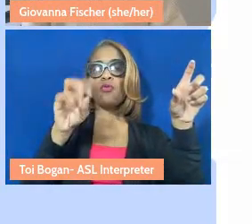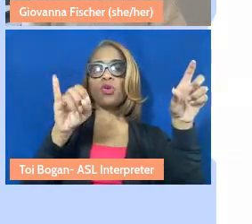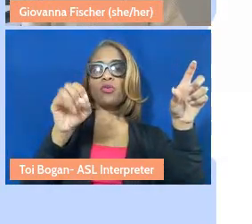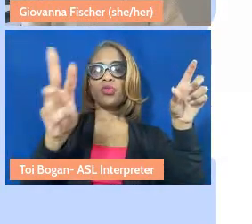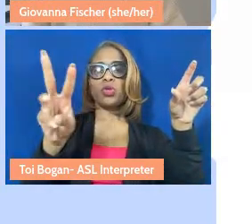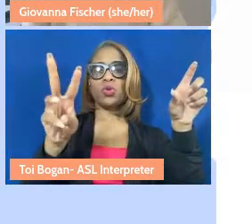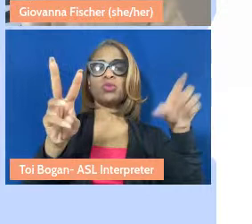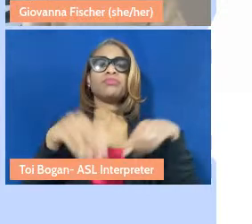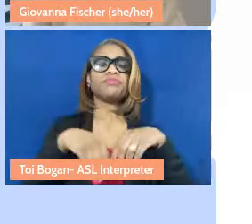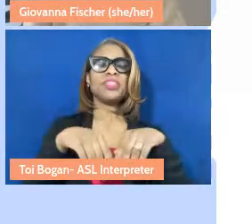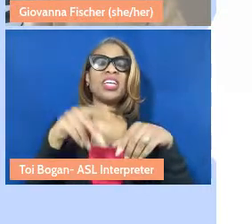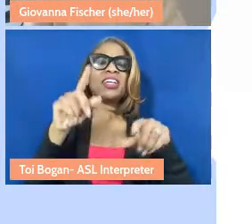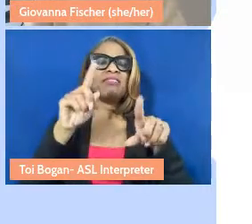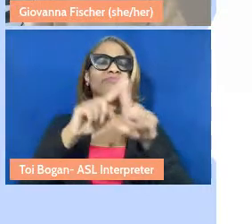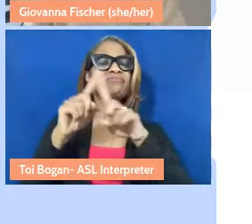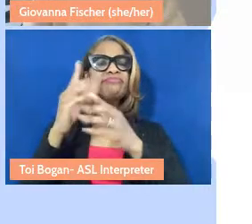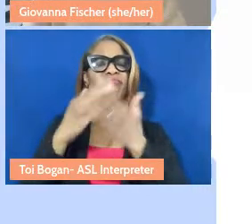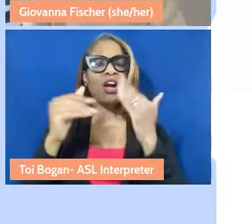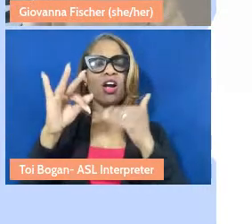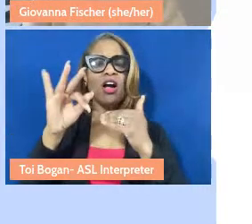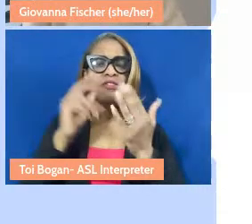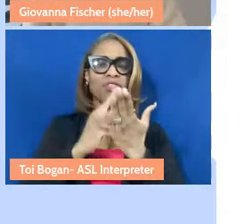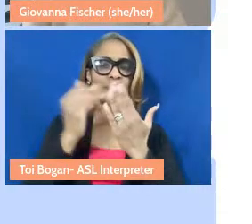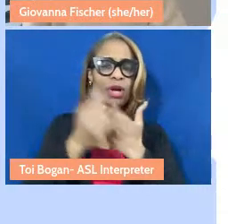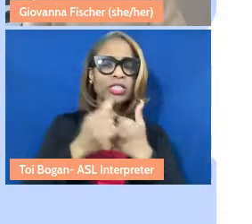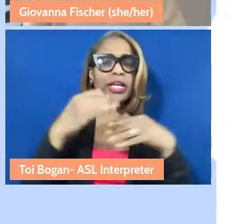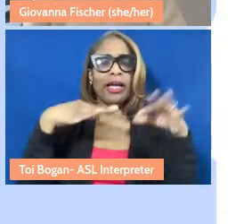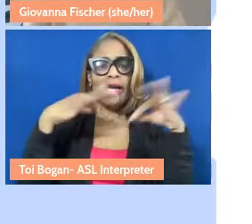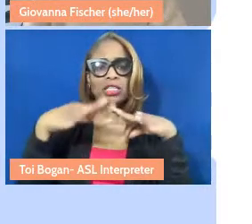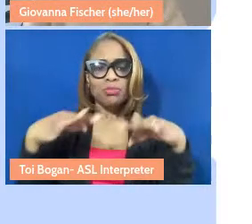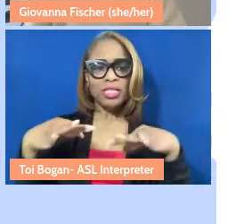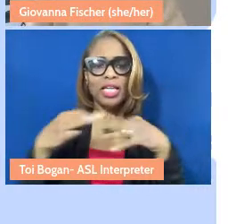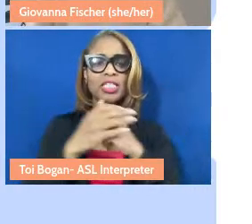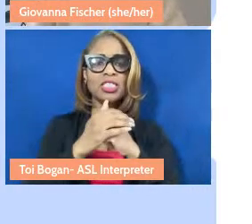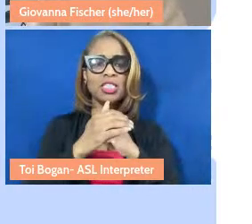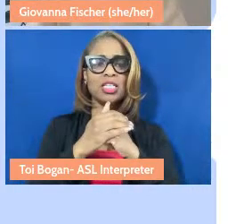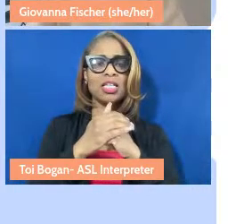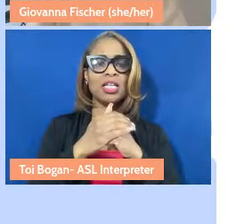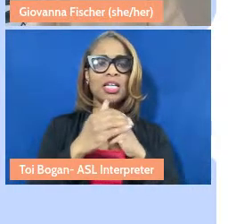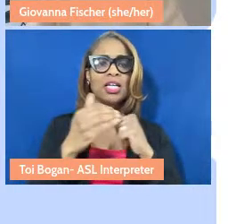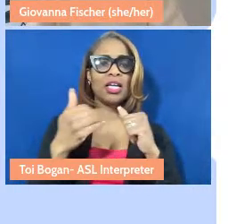of the project and an explanation of them, hear a little purpose behind the project.